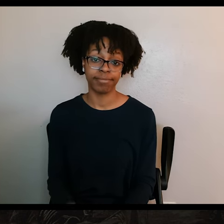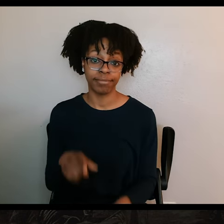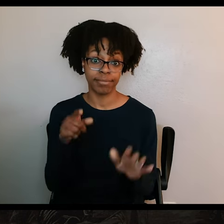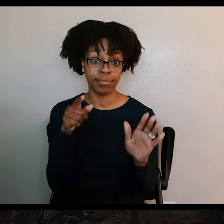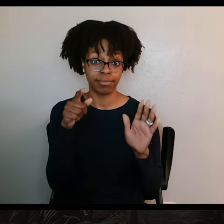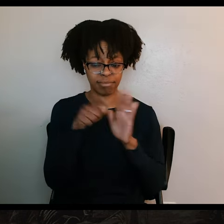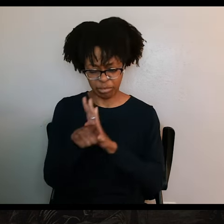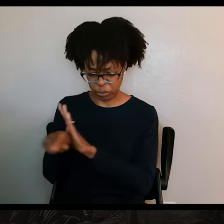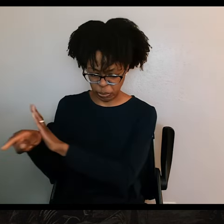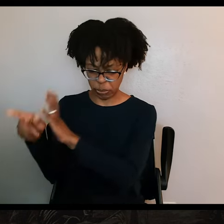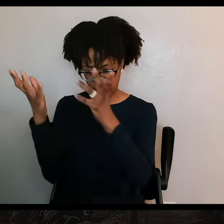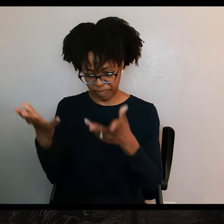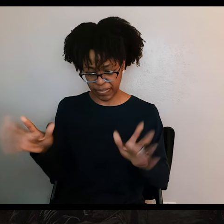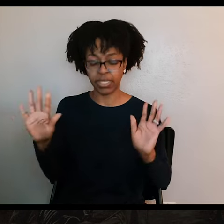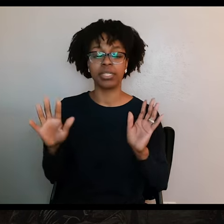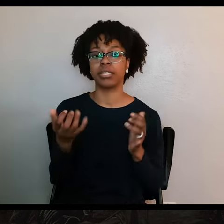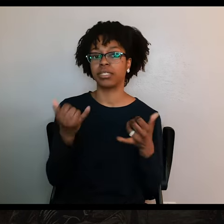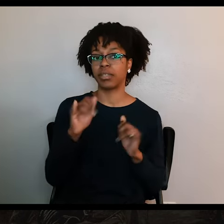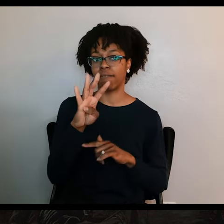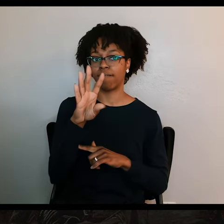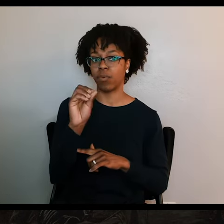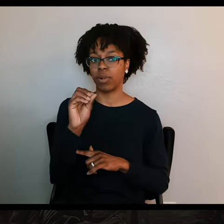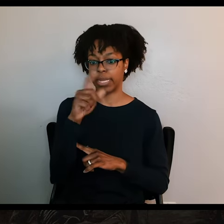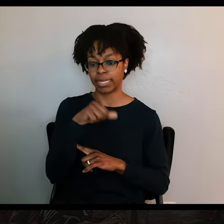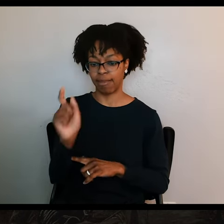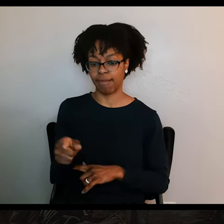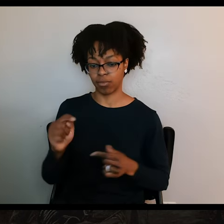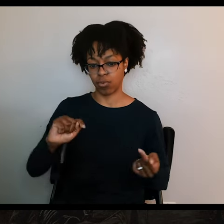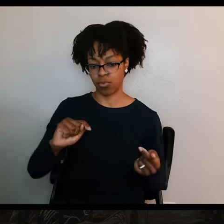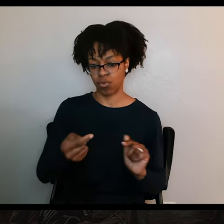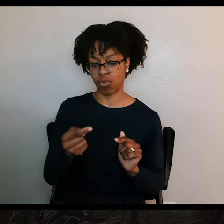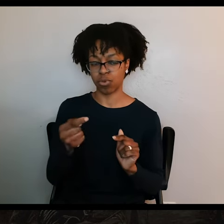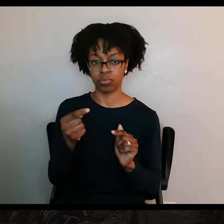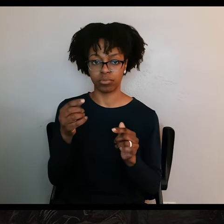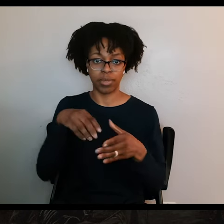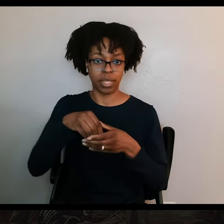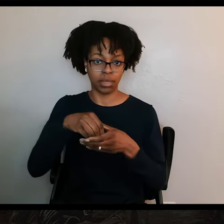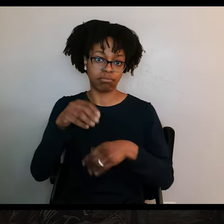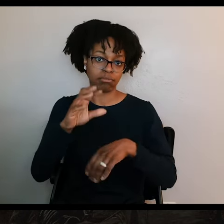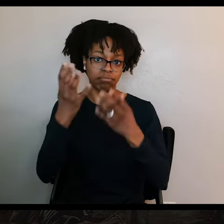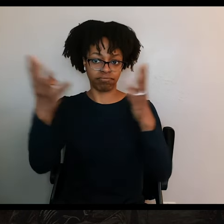After the massacres, there was still 40 wounded Texans back at the Presidio. And they were all quickly shot, bringing the number